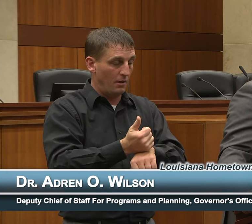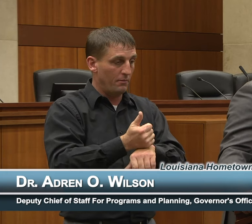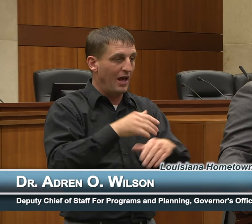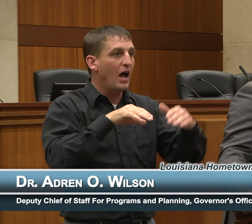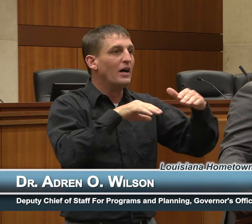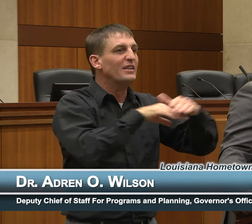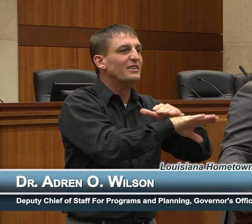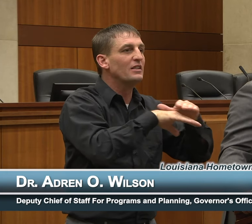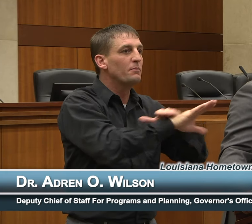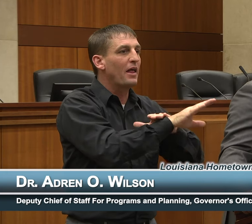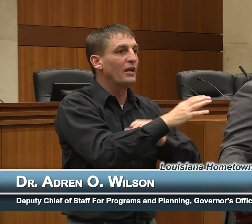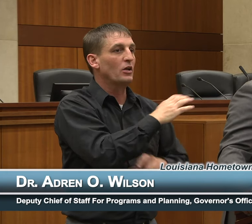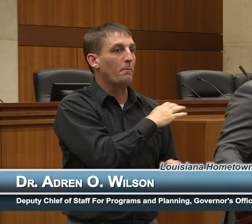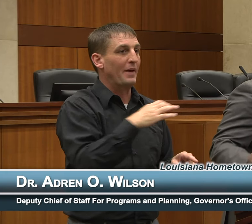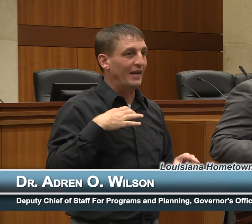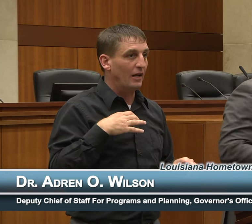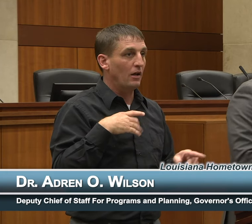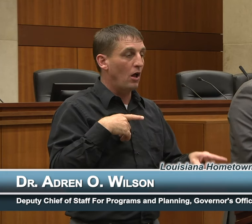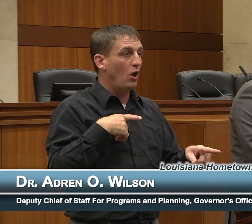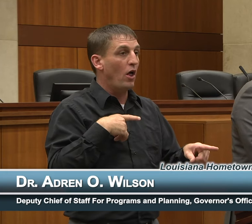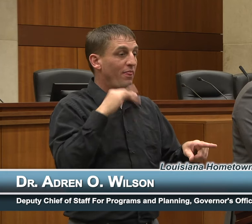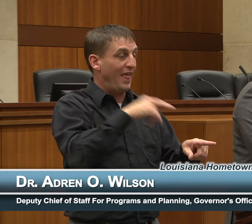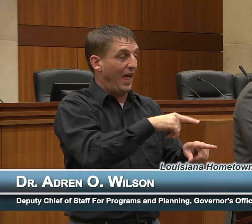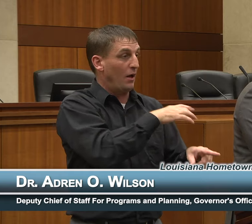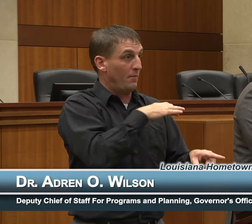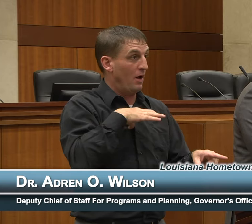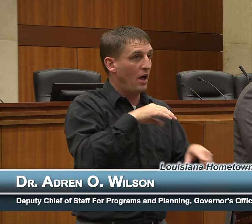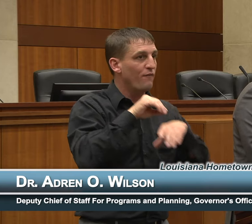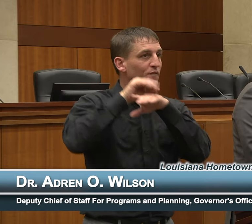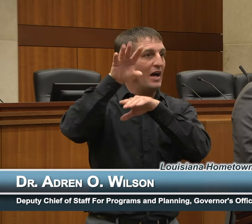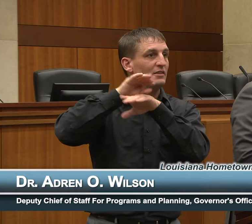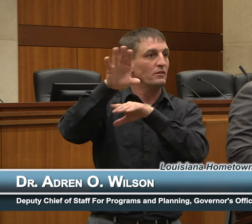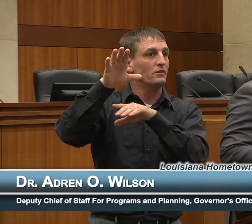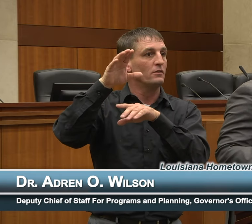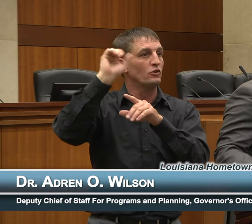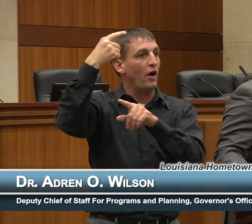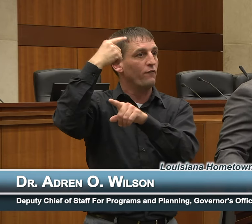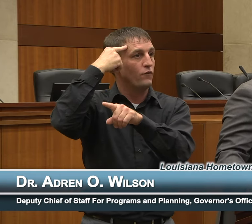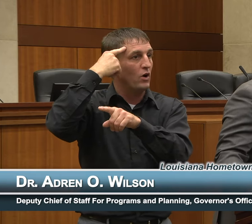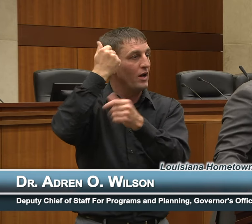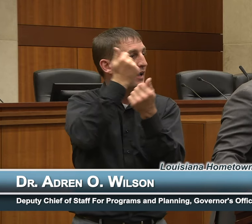to advise the Governor on all issues and concerns regarding accessibility;